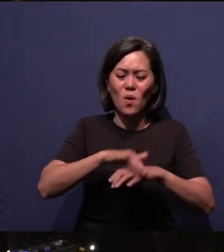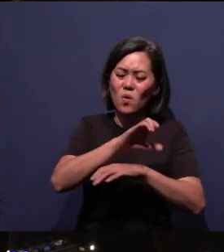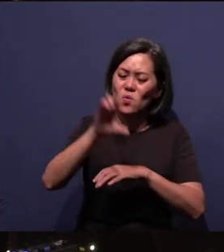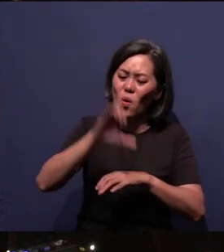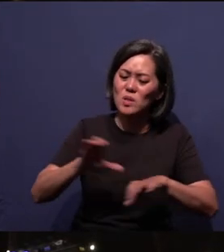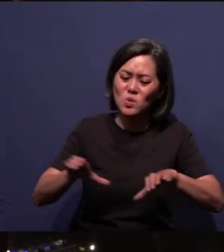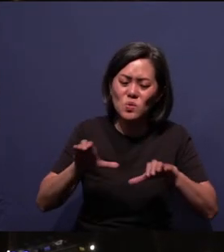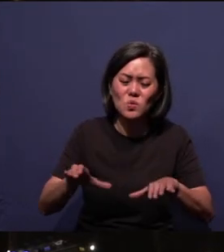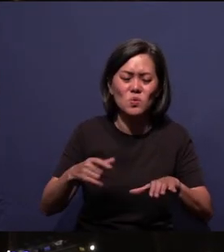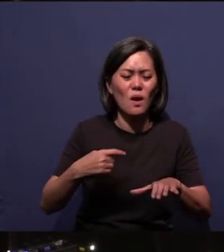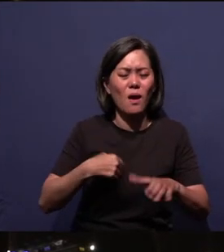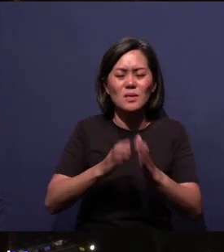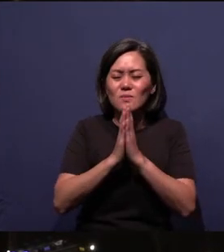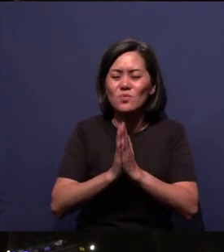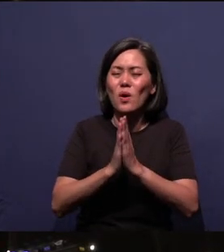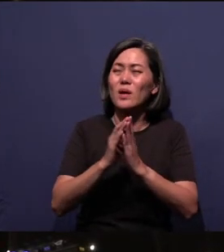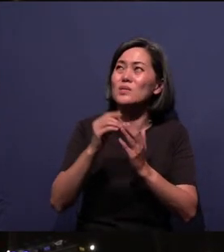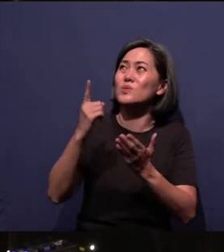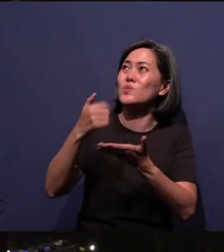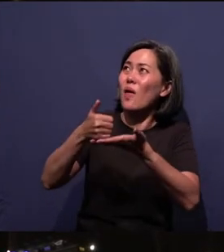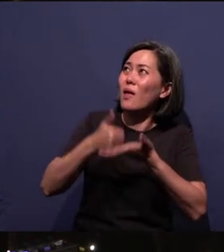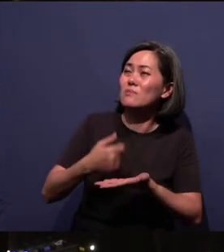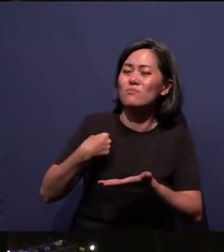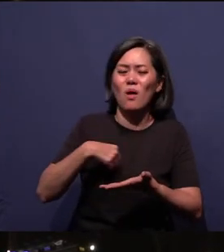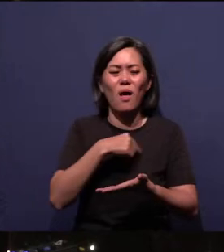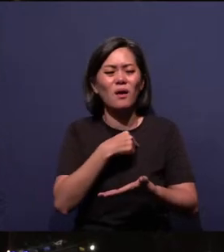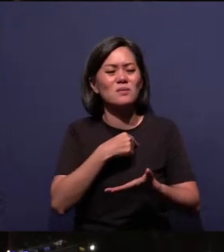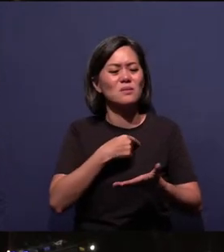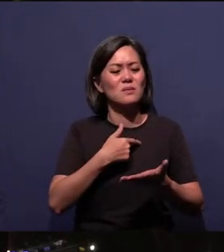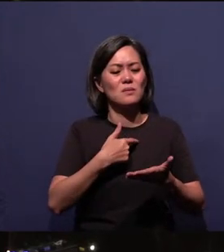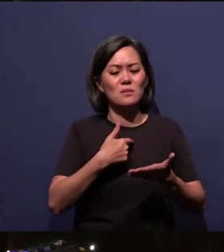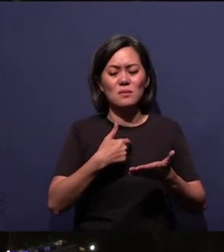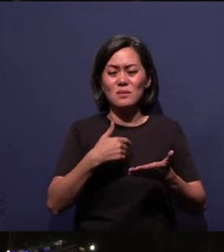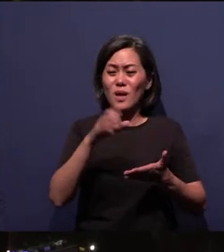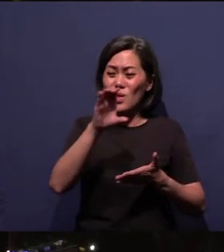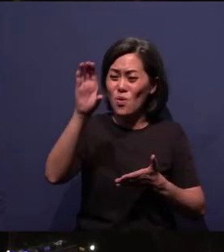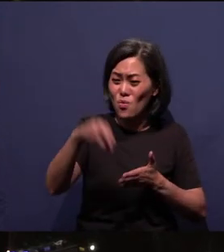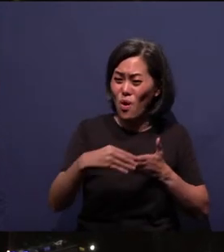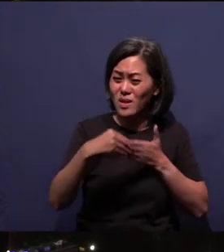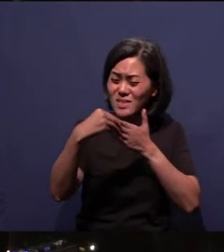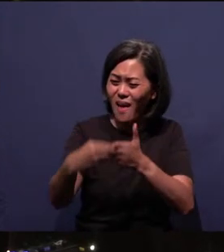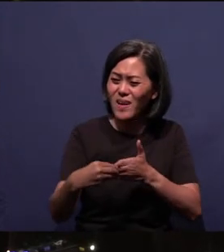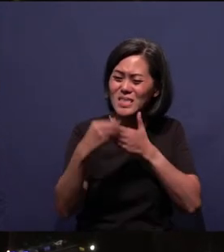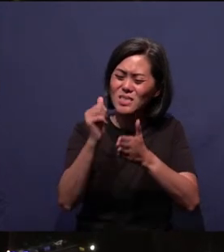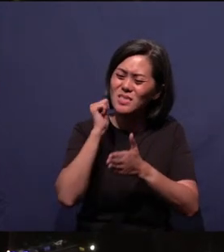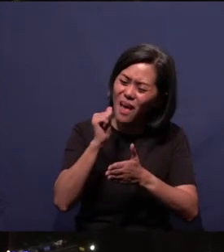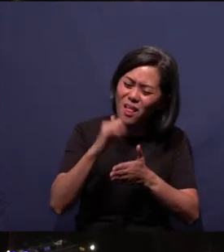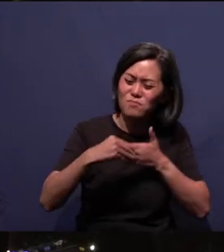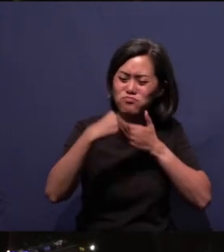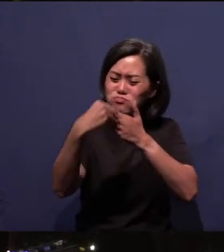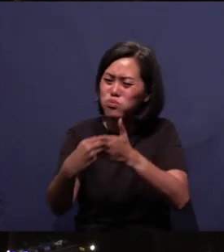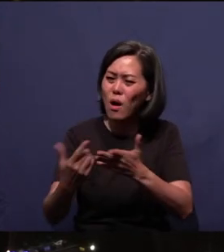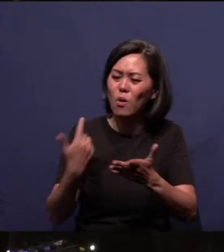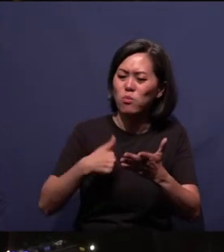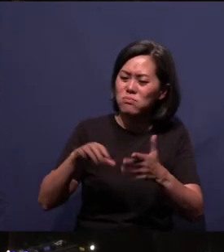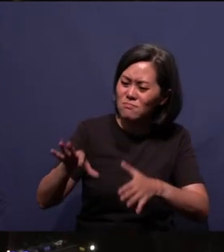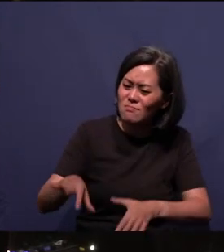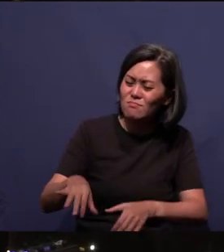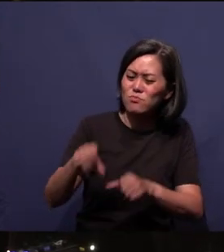And I pray, Lord, that You would help us to be led to the cross daily. That we will pick it up, die to ourselves,